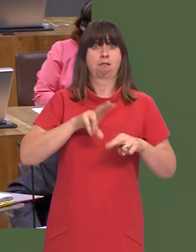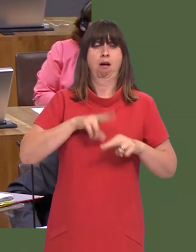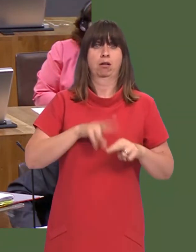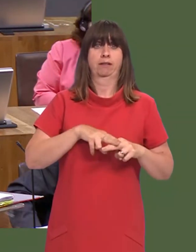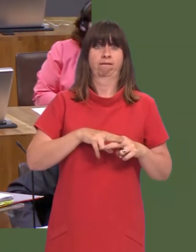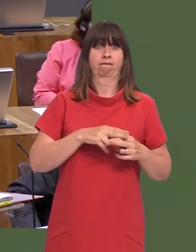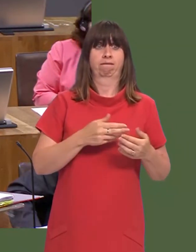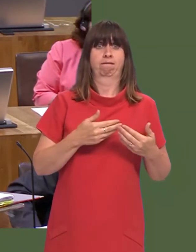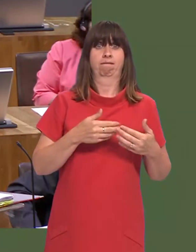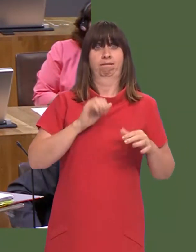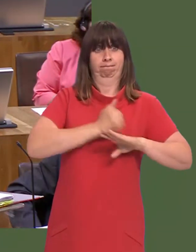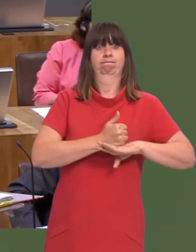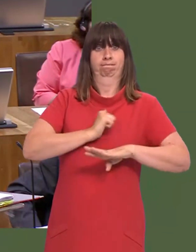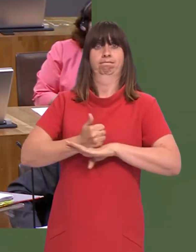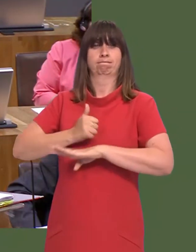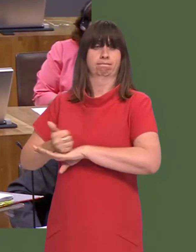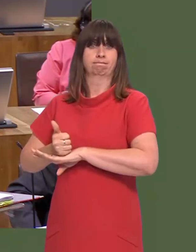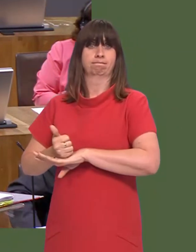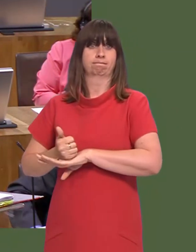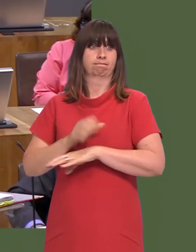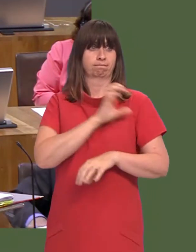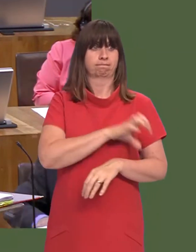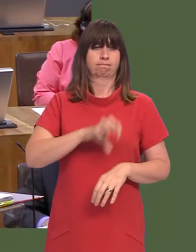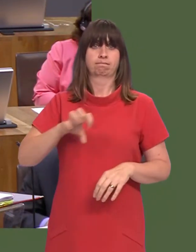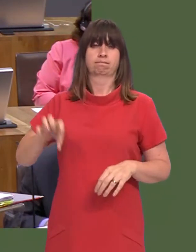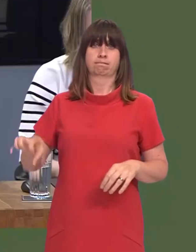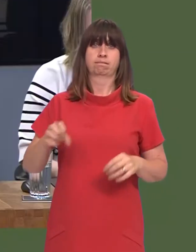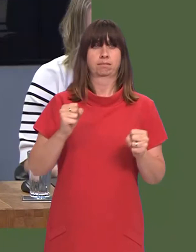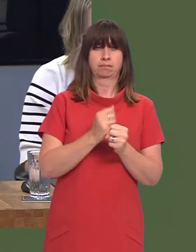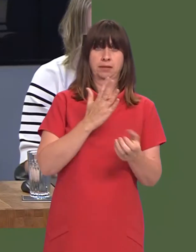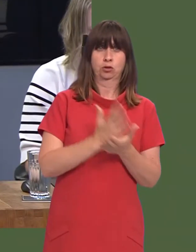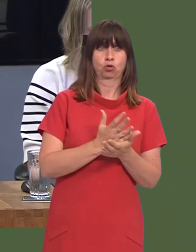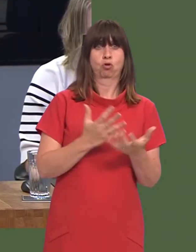offices in Cardiff? Thatís a very major step forward, because, of course, we need to ensure that there are